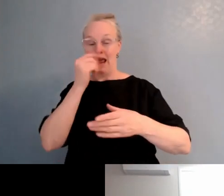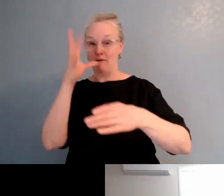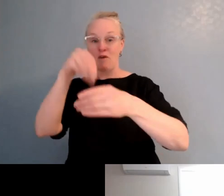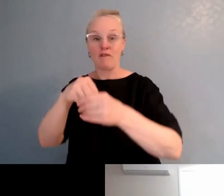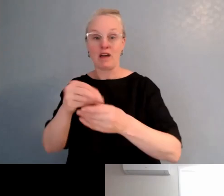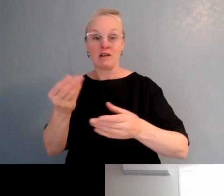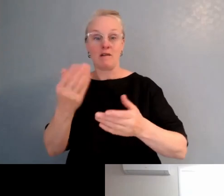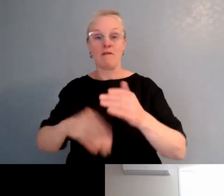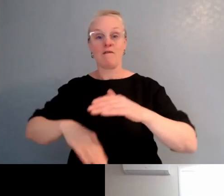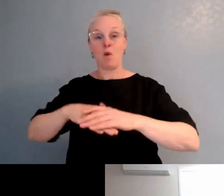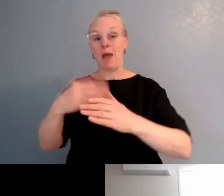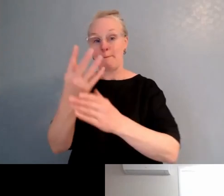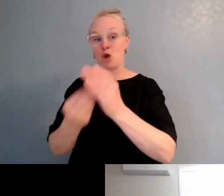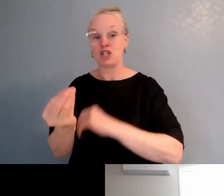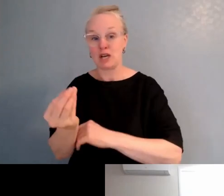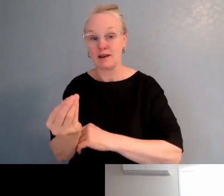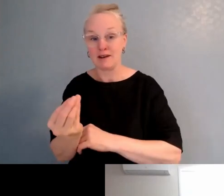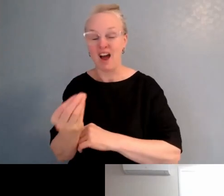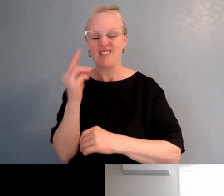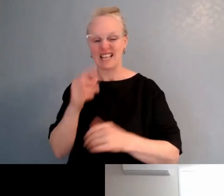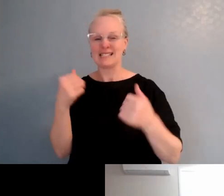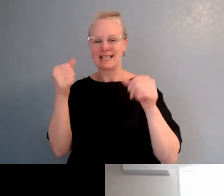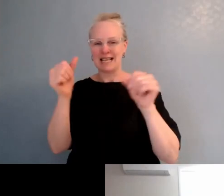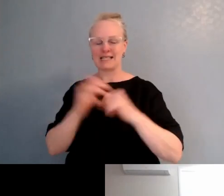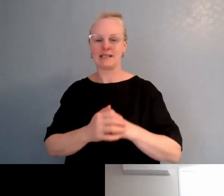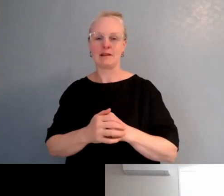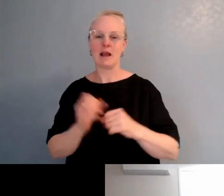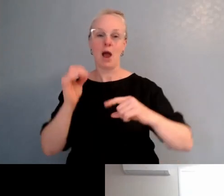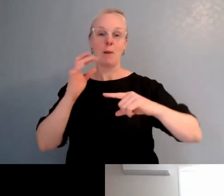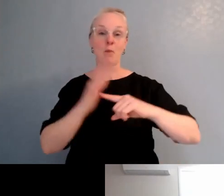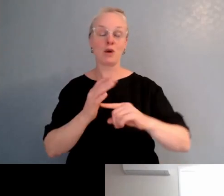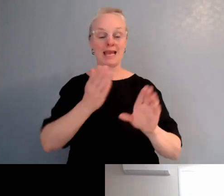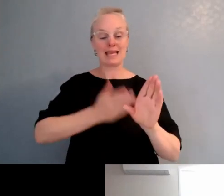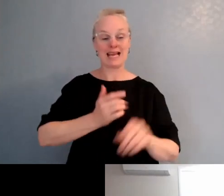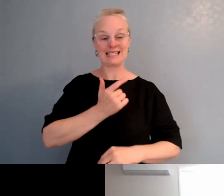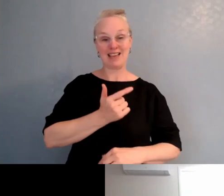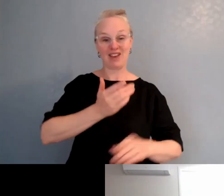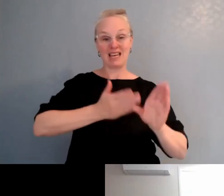is just building wider understanding that at year seven and eight, that's really possible.